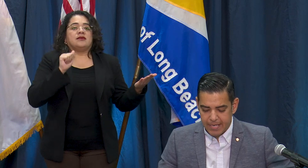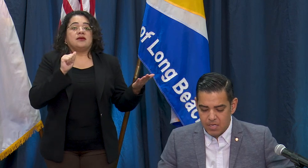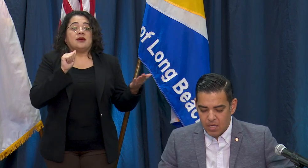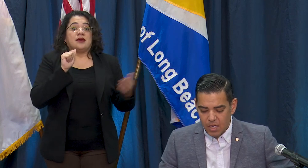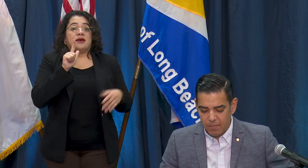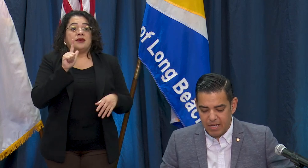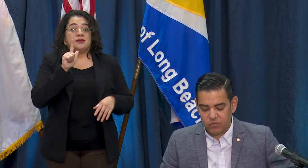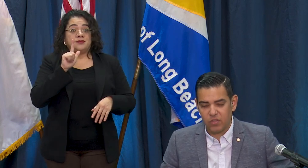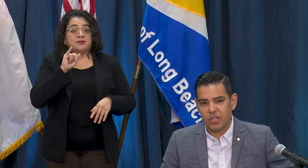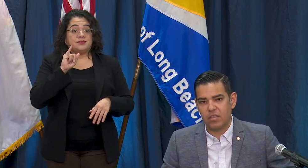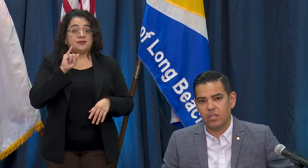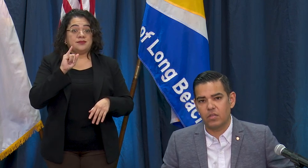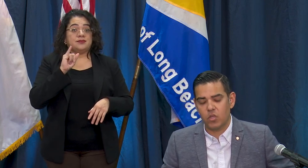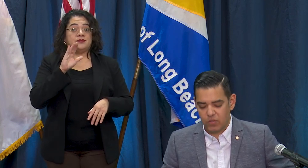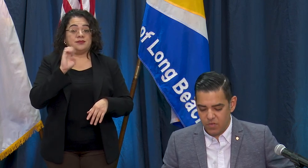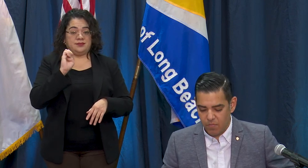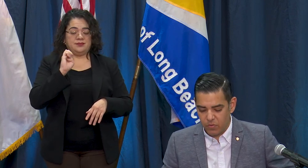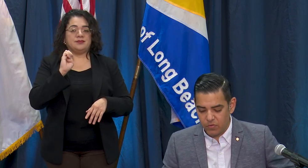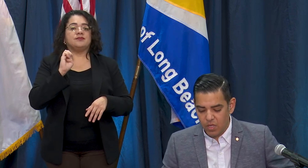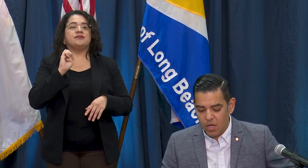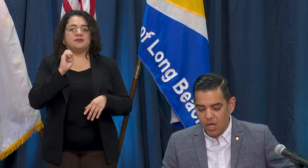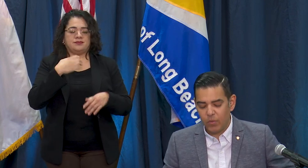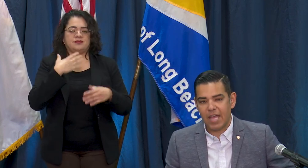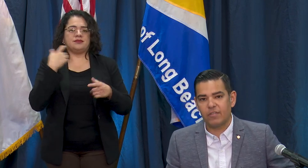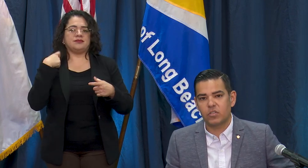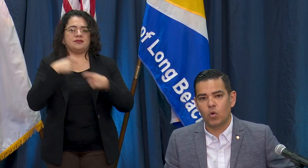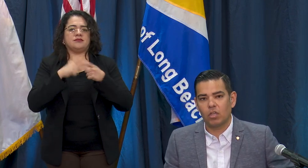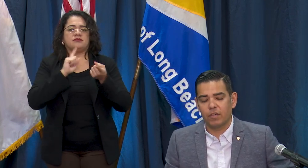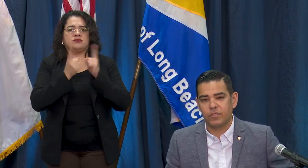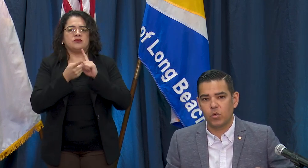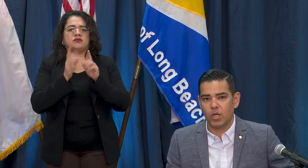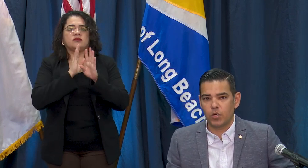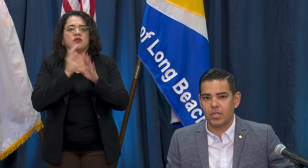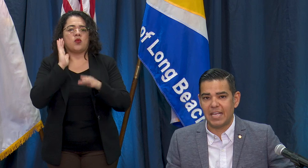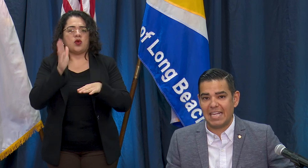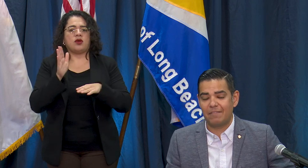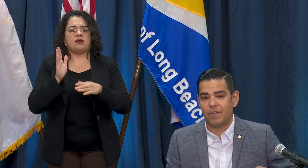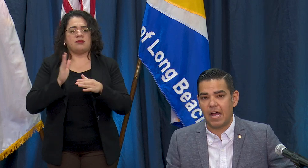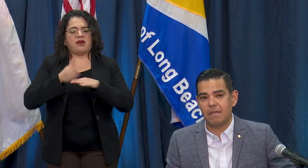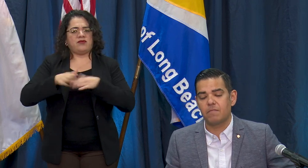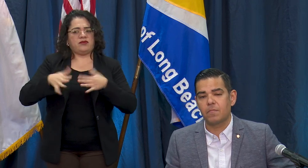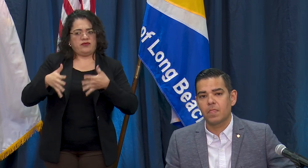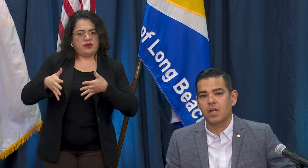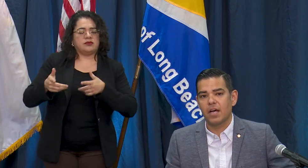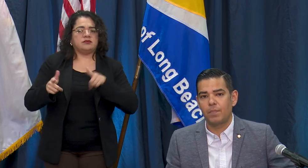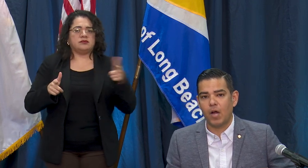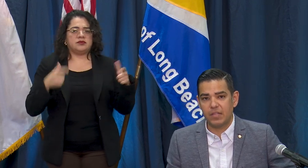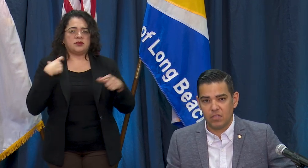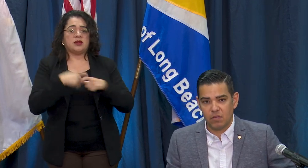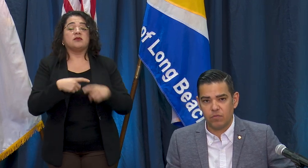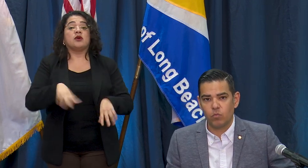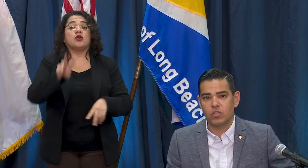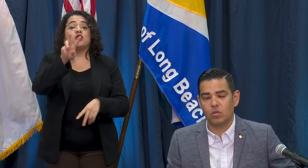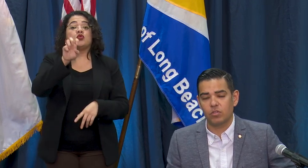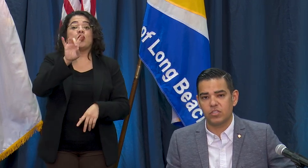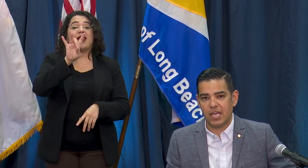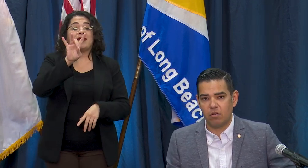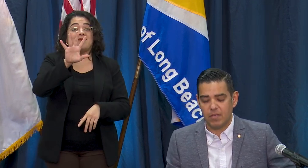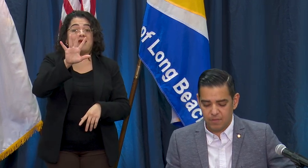announcing the newest numbers. We have a total of 285 positive results now in the